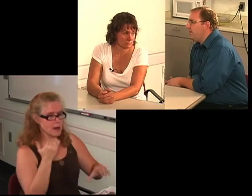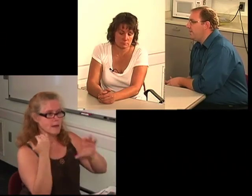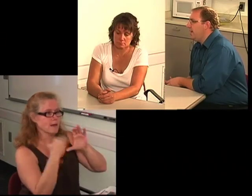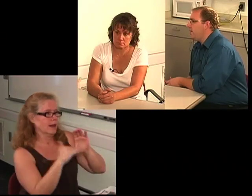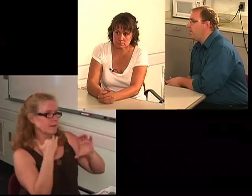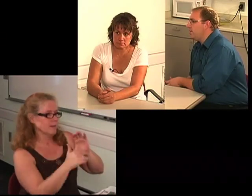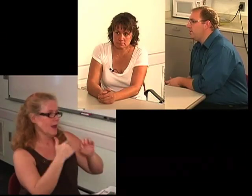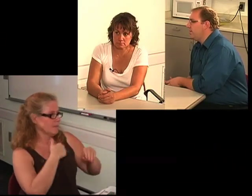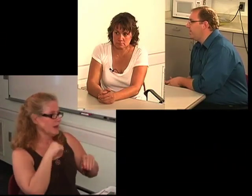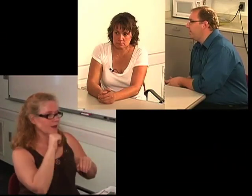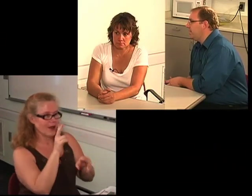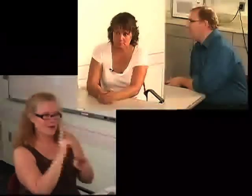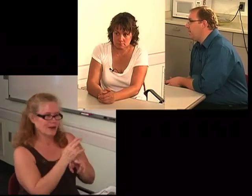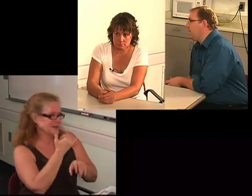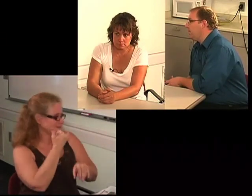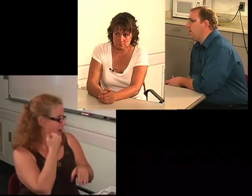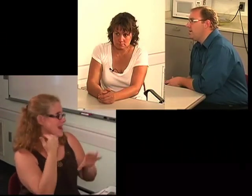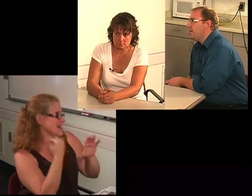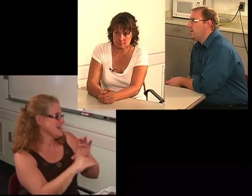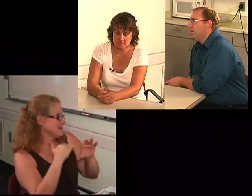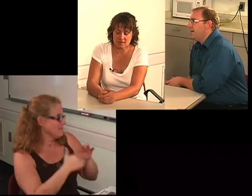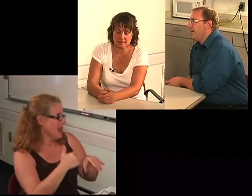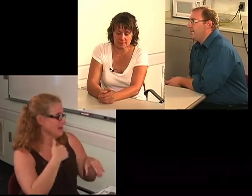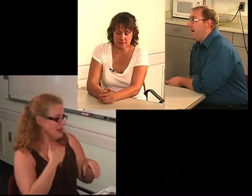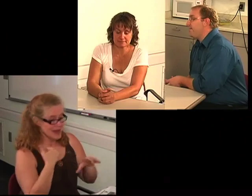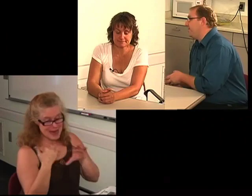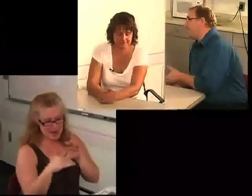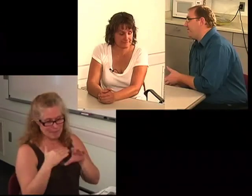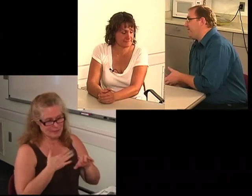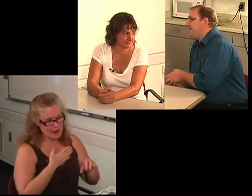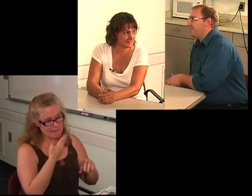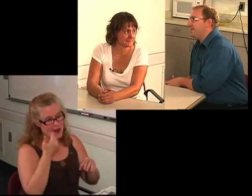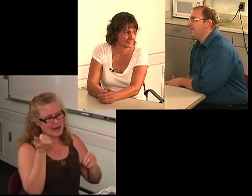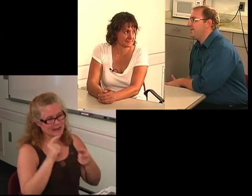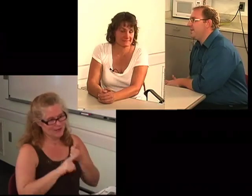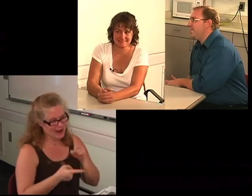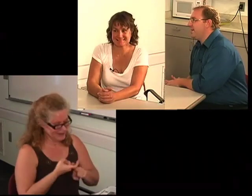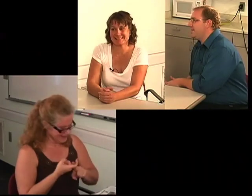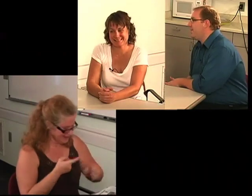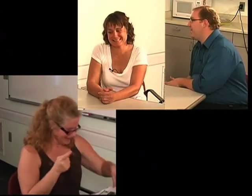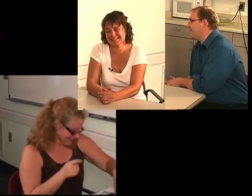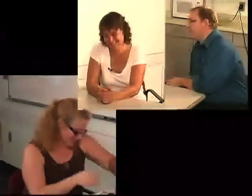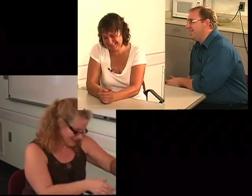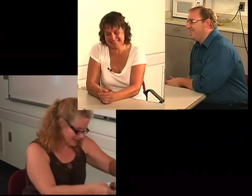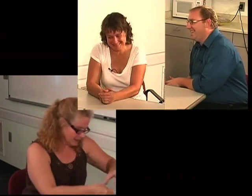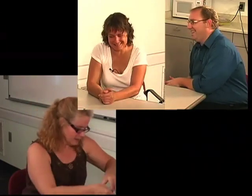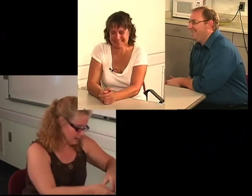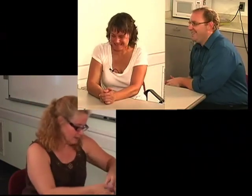and if you have questions you can email me. I don't really use the phone either so email is my best friend.